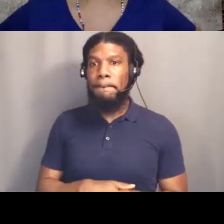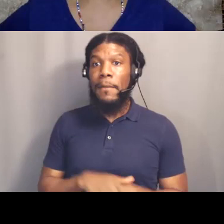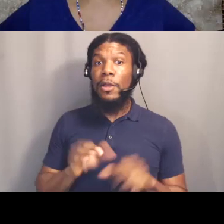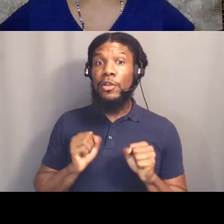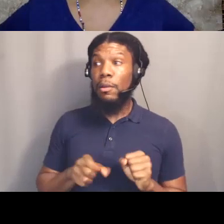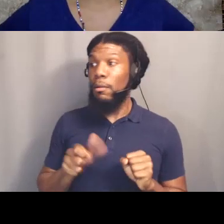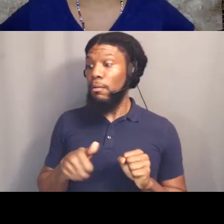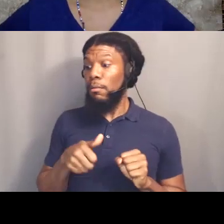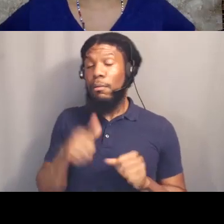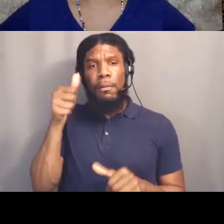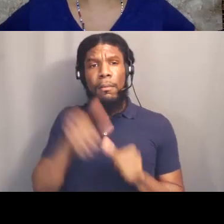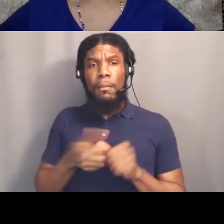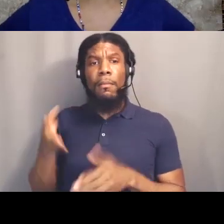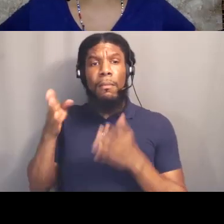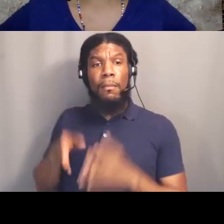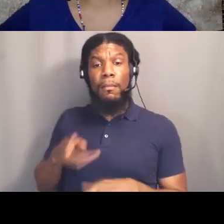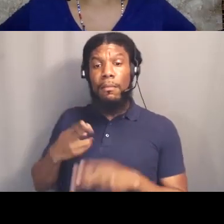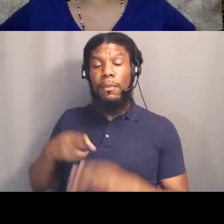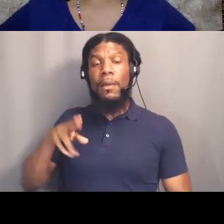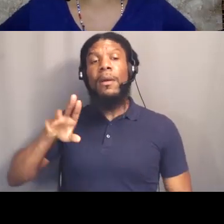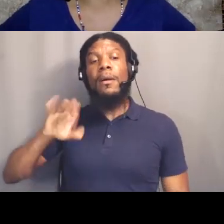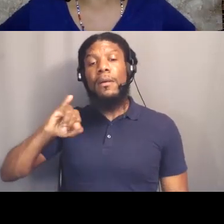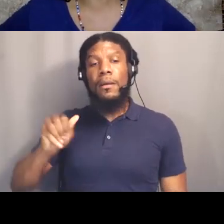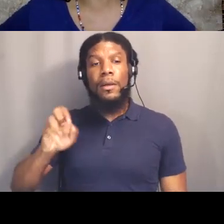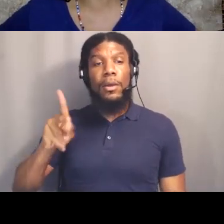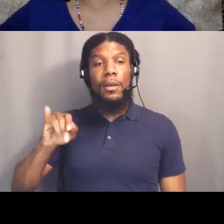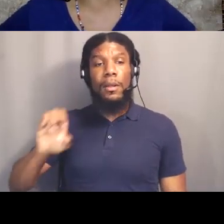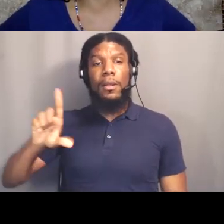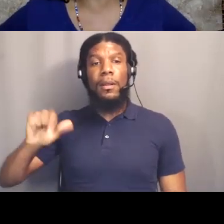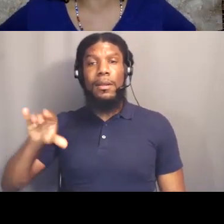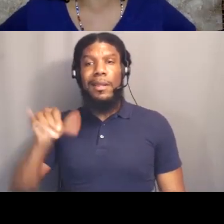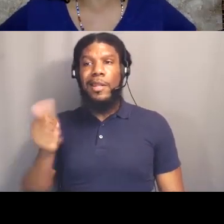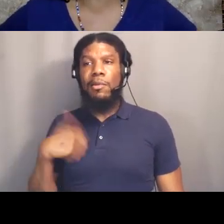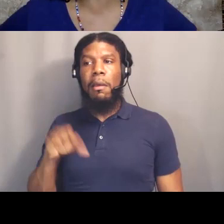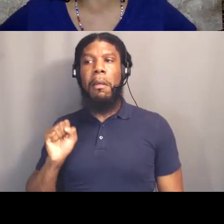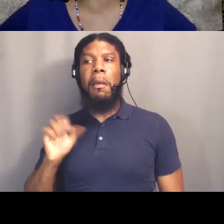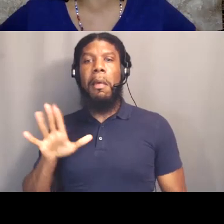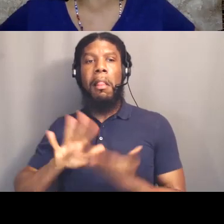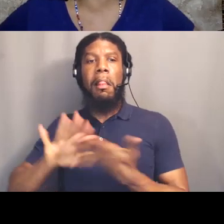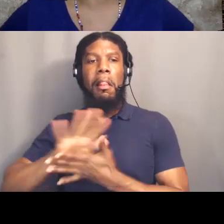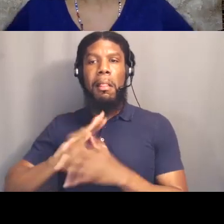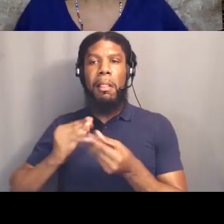and we have them all documented by name and date and who stole their lives.